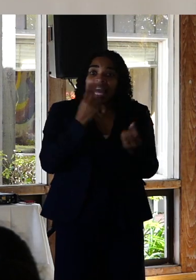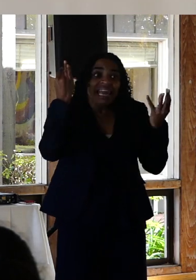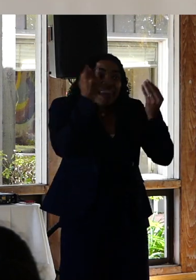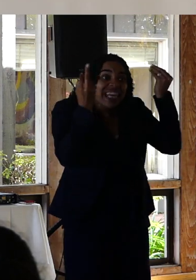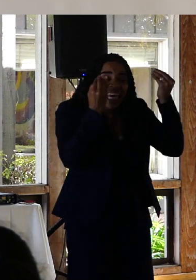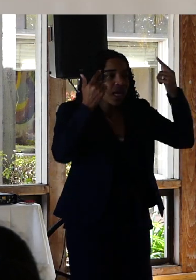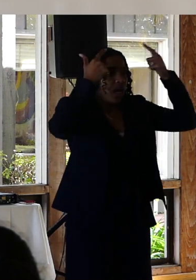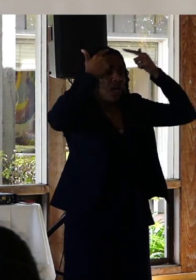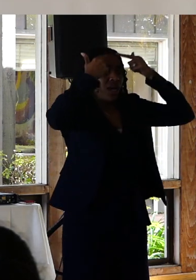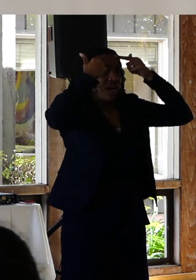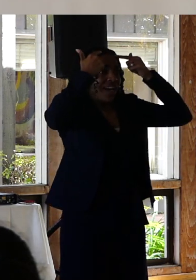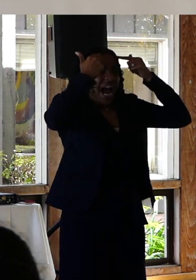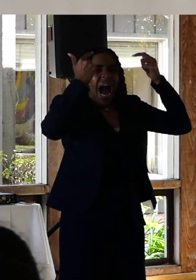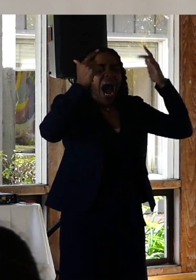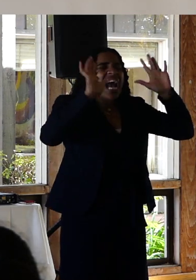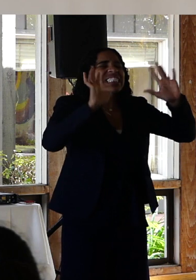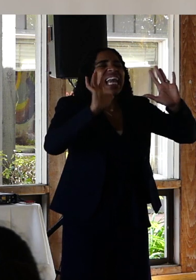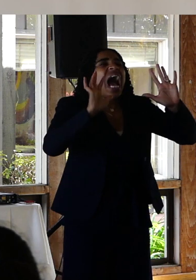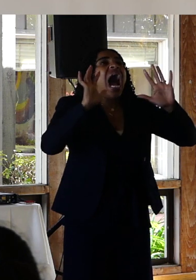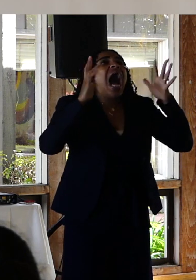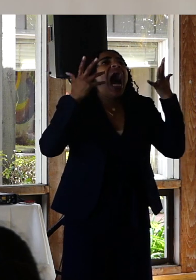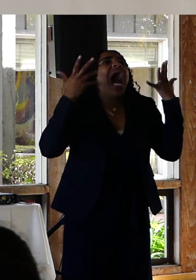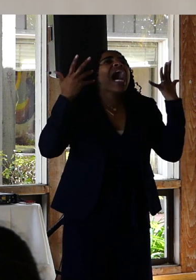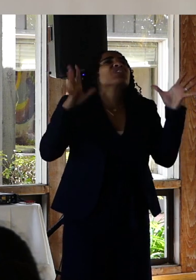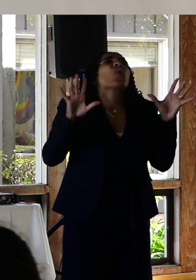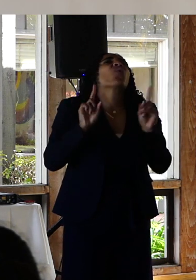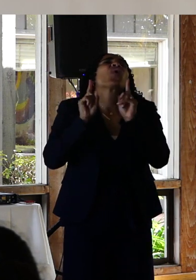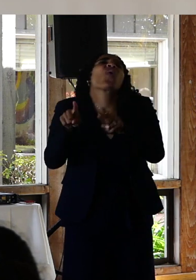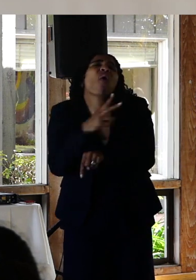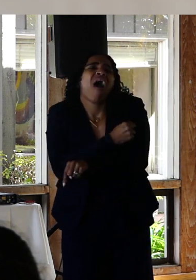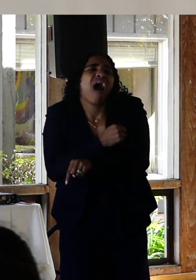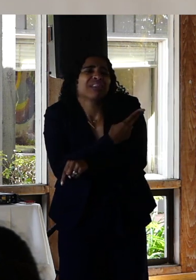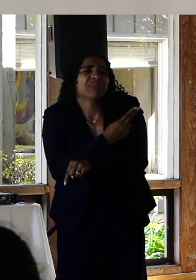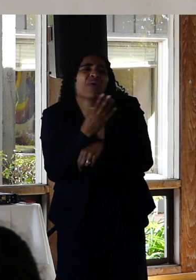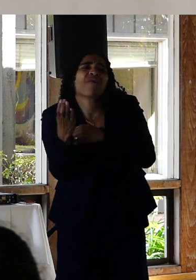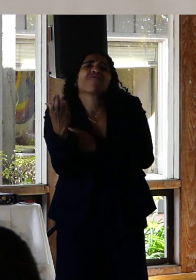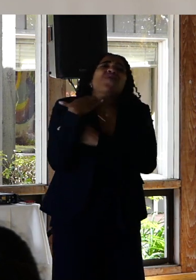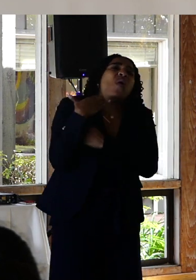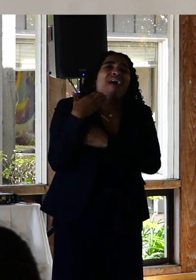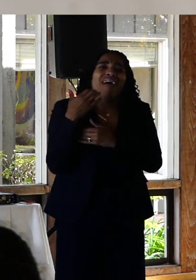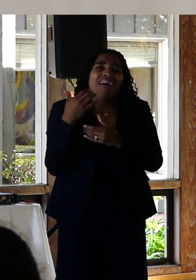at which a sick brain can lie. I could not risk getting help to get better.